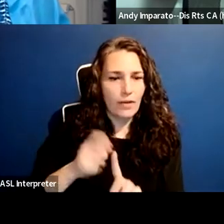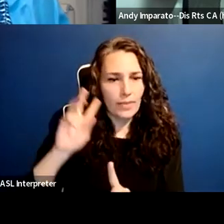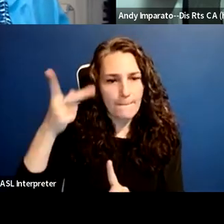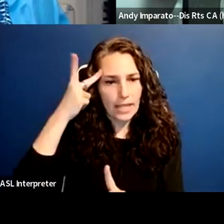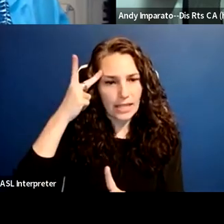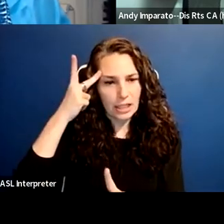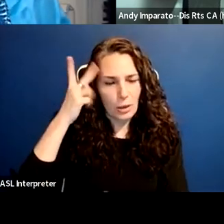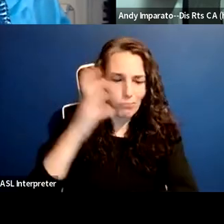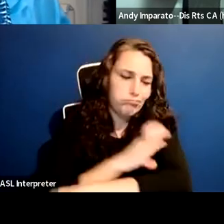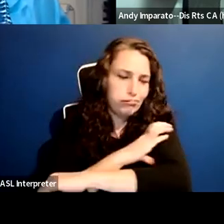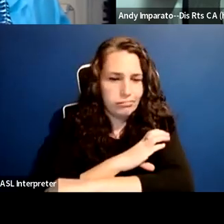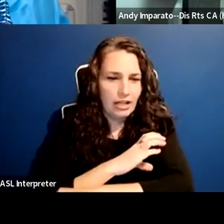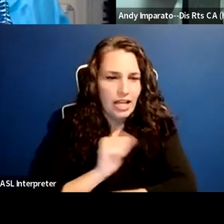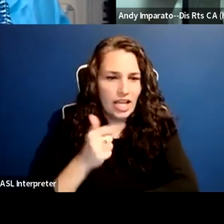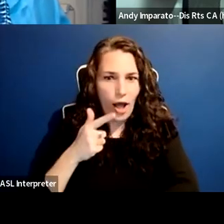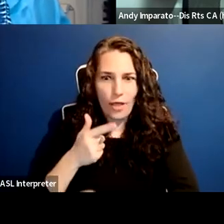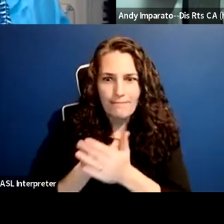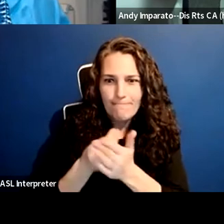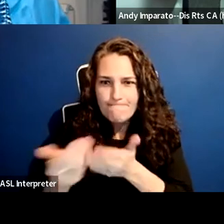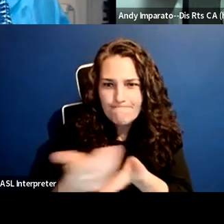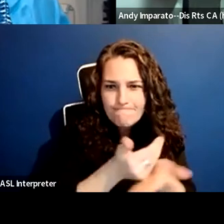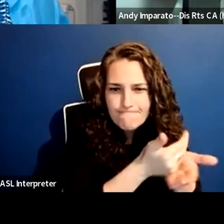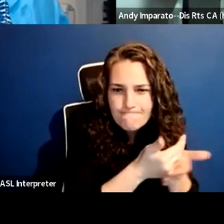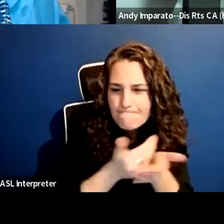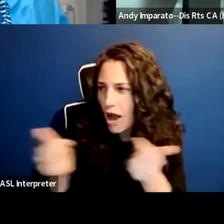and capital that labor has here in California,